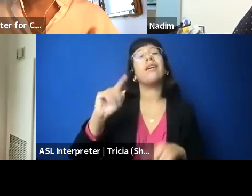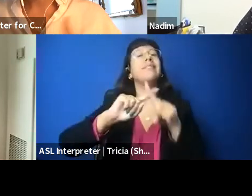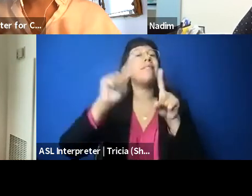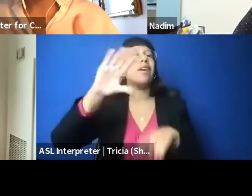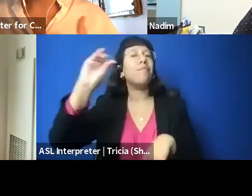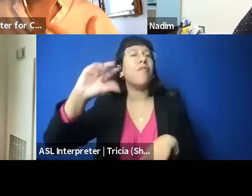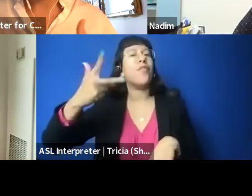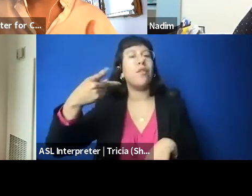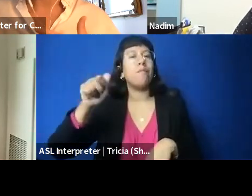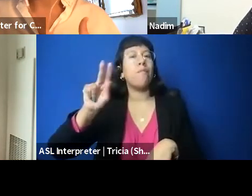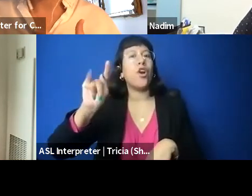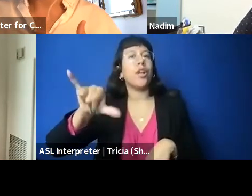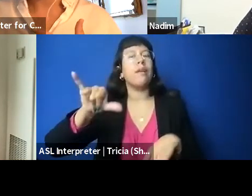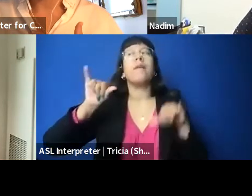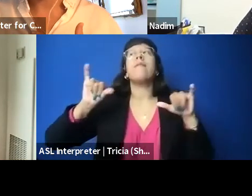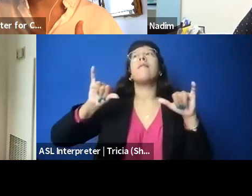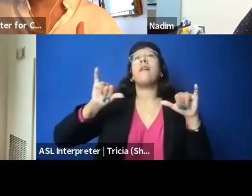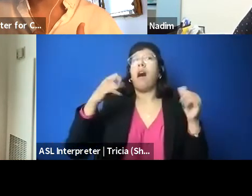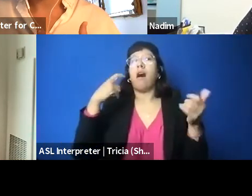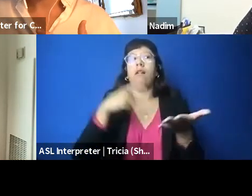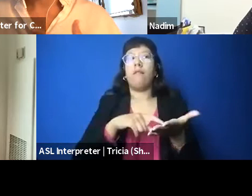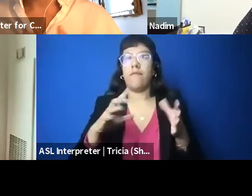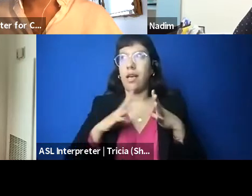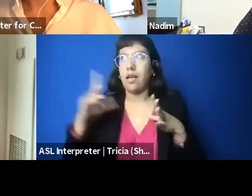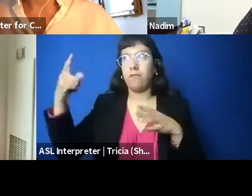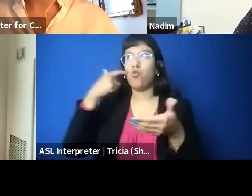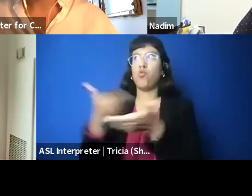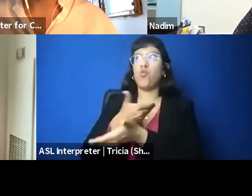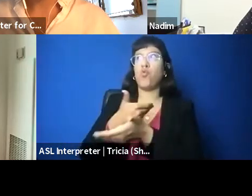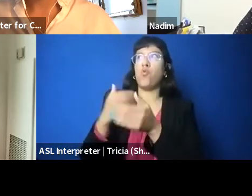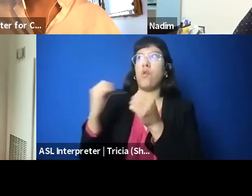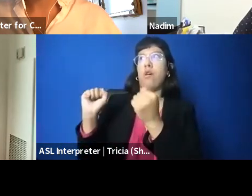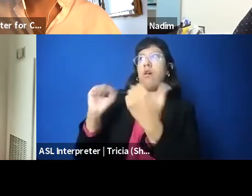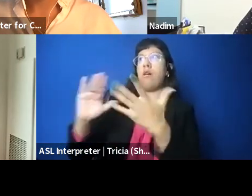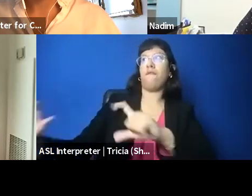redefinition of antisemitism. Oftentimes we'll hear about it referred to as the IHRA.